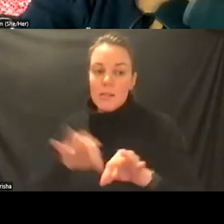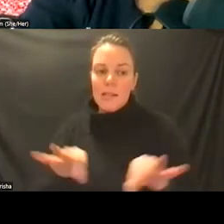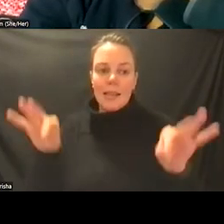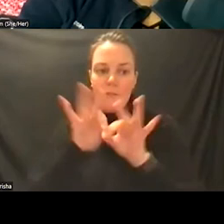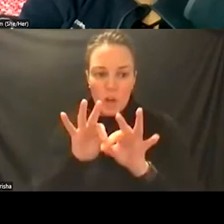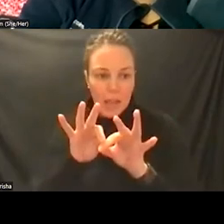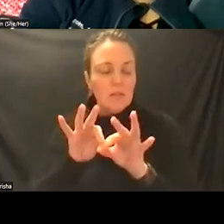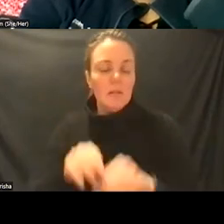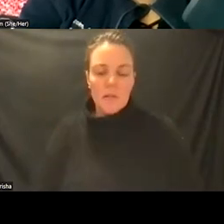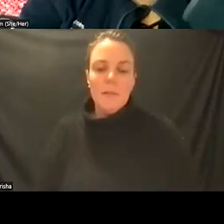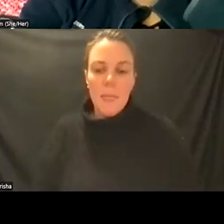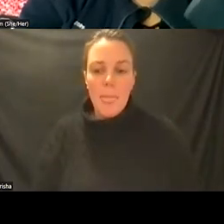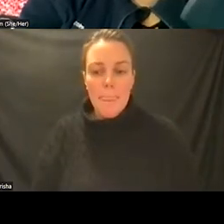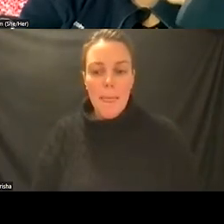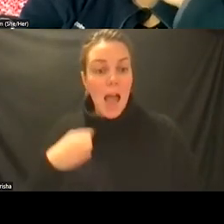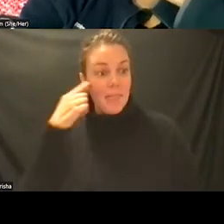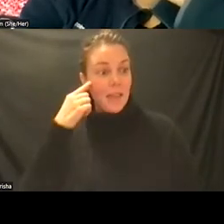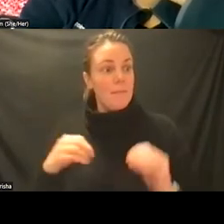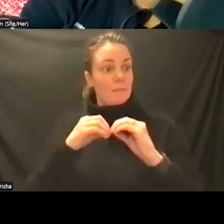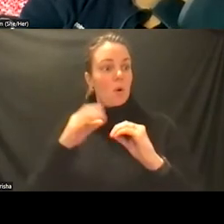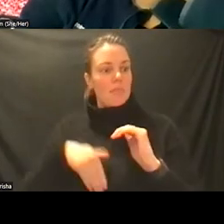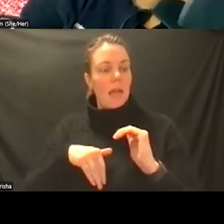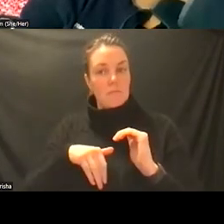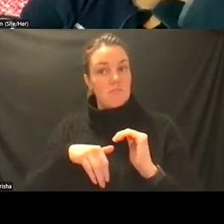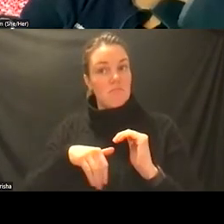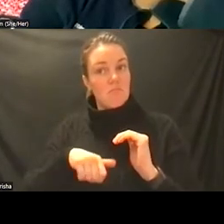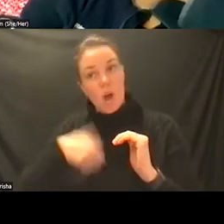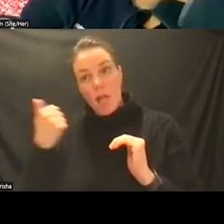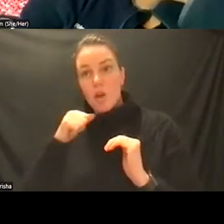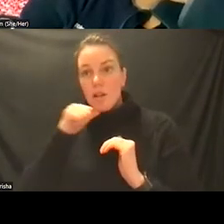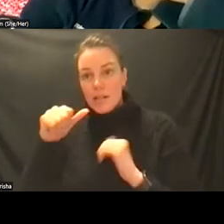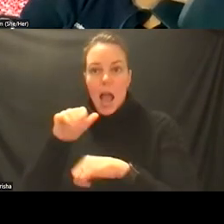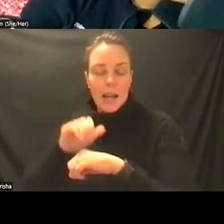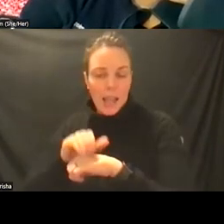i think in some ways much more significant than in other non-english speaking populations but another